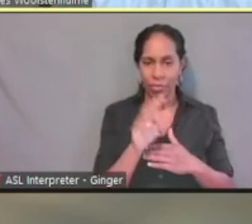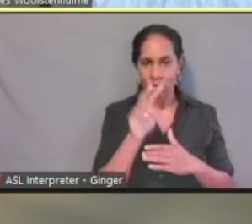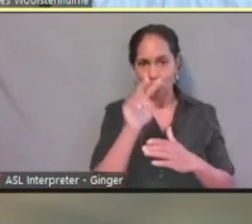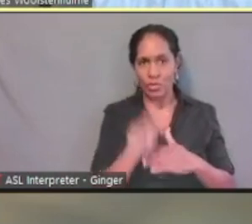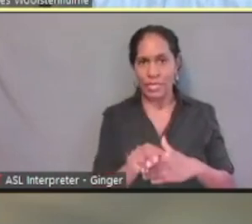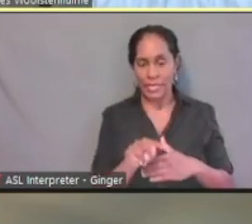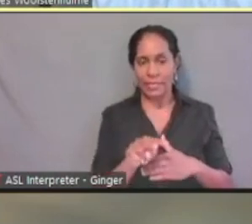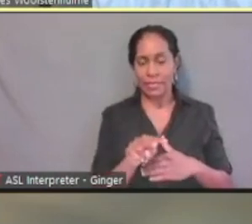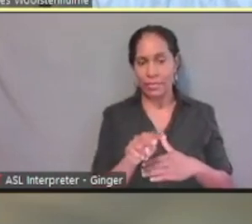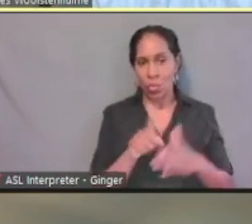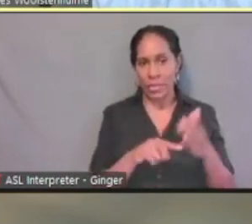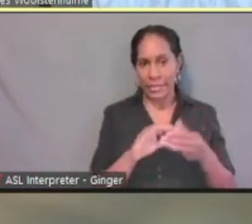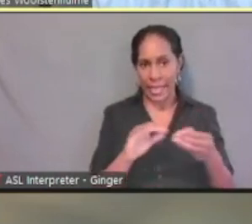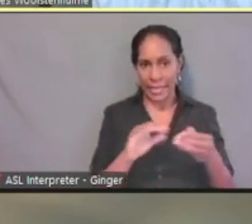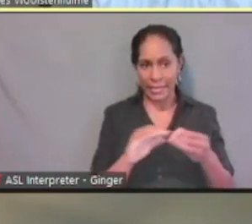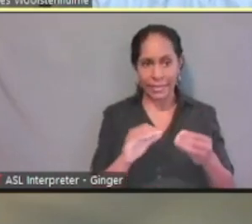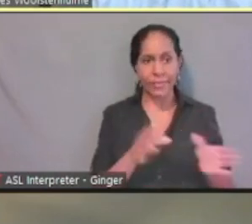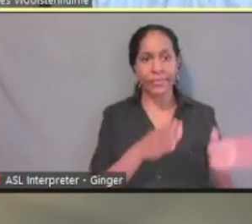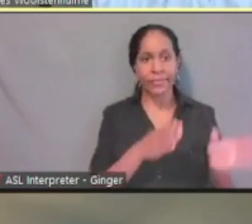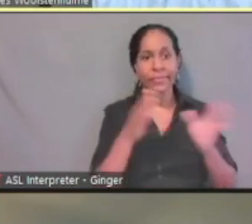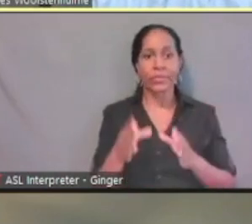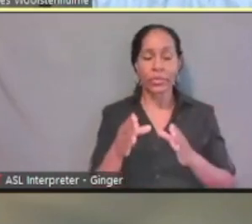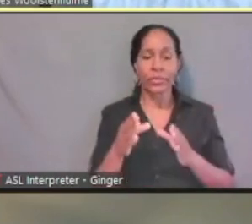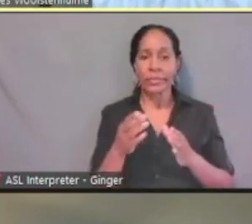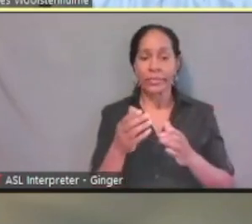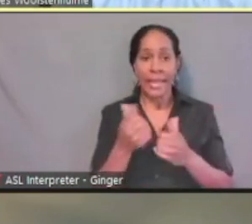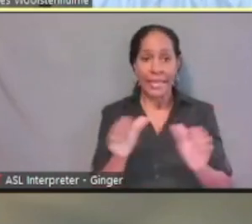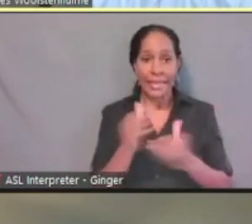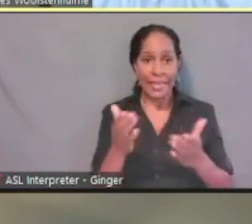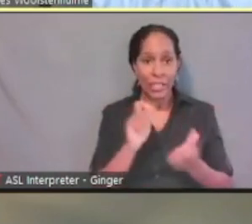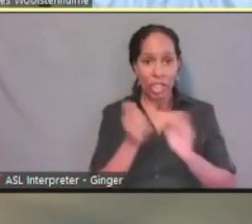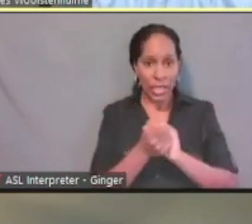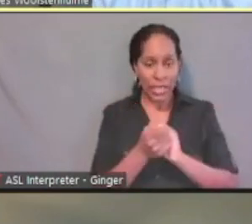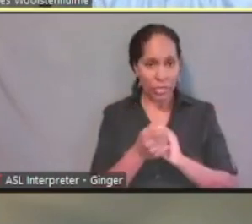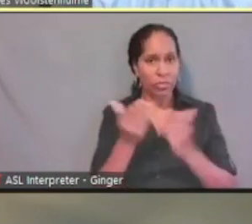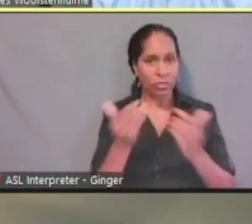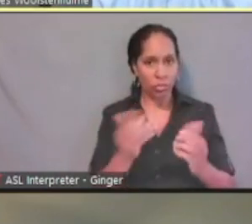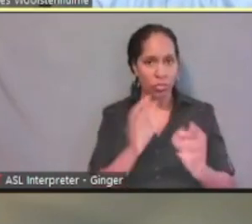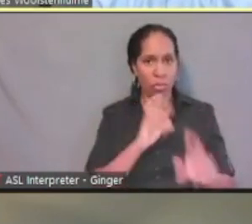They can report changes and they can renew from medical assistance benefits.